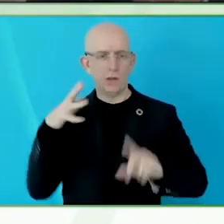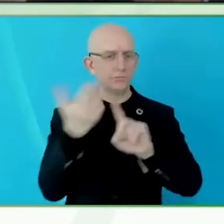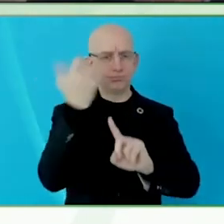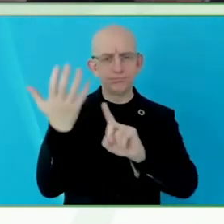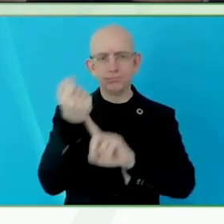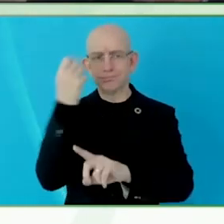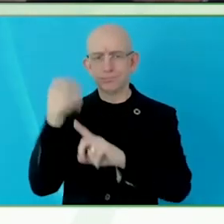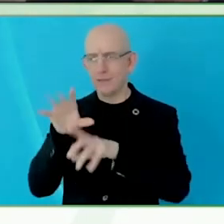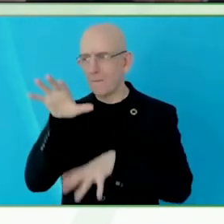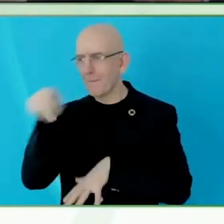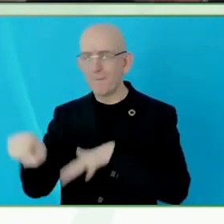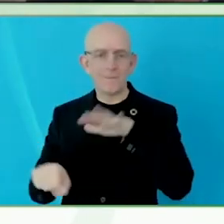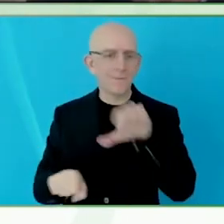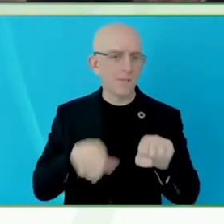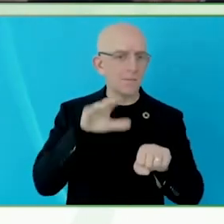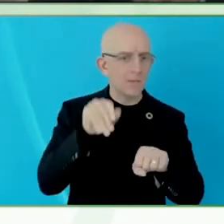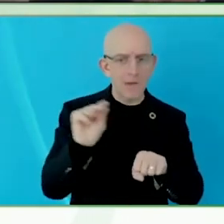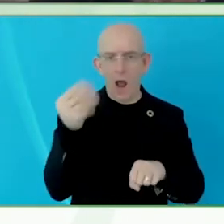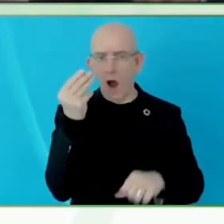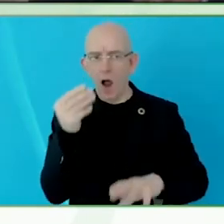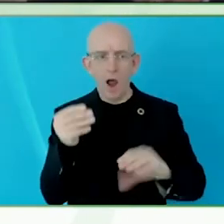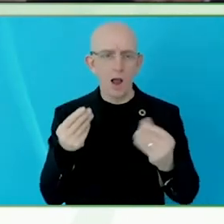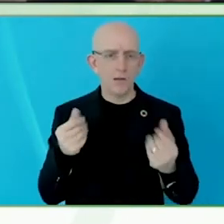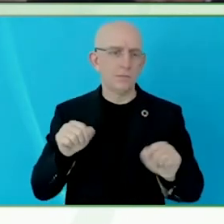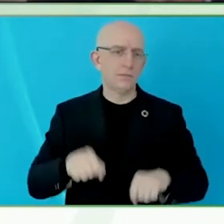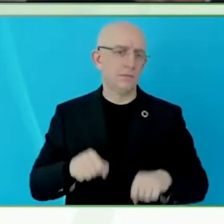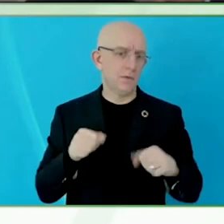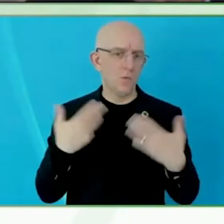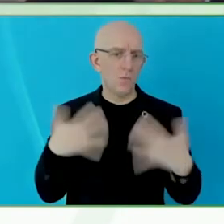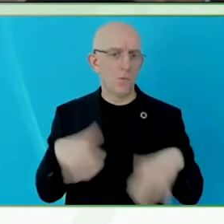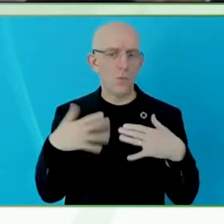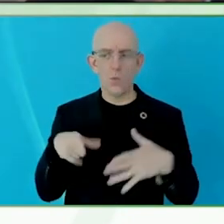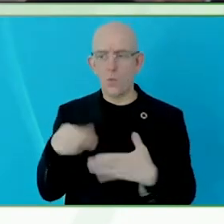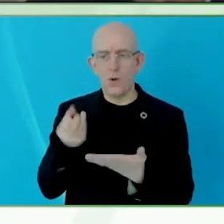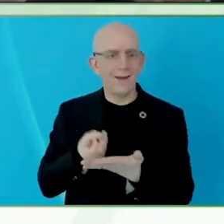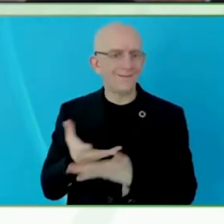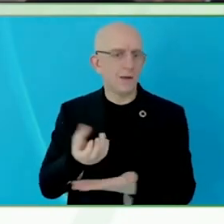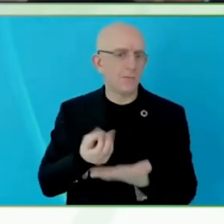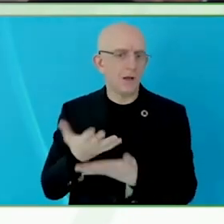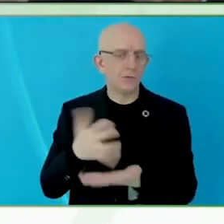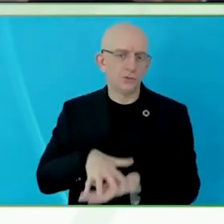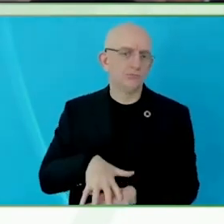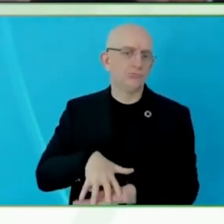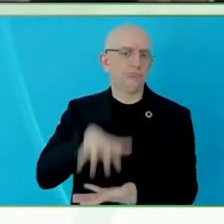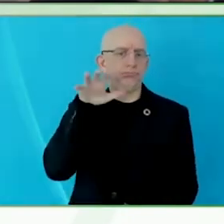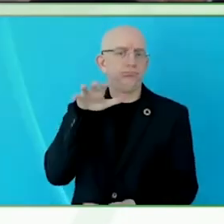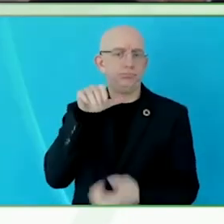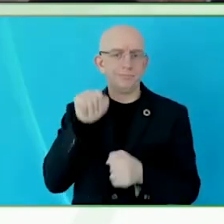pervade, will be in the field. And of course, it will mainstream the field.